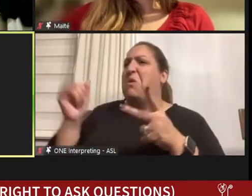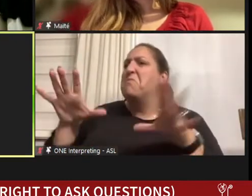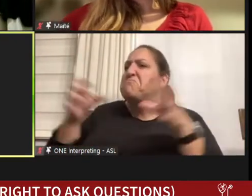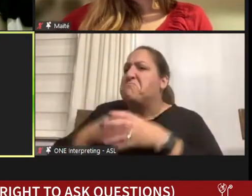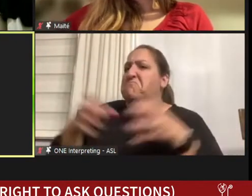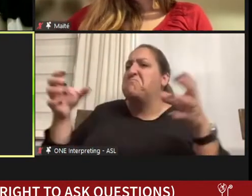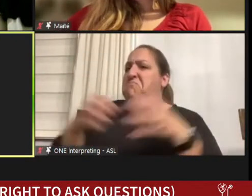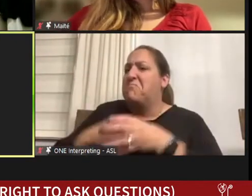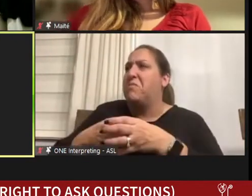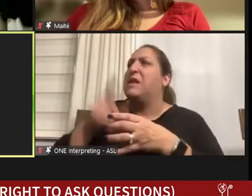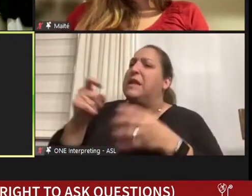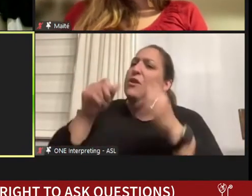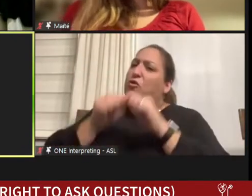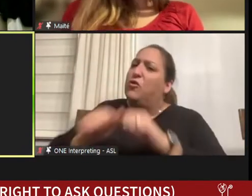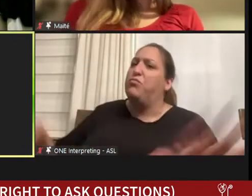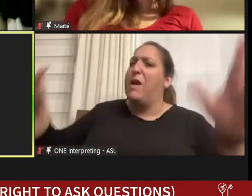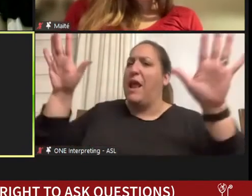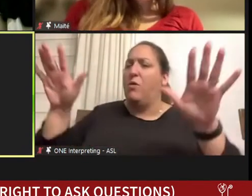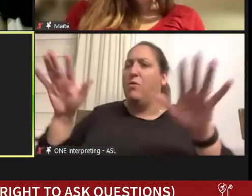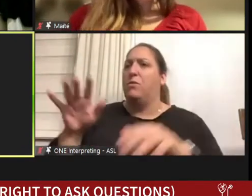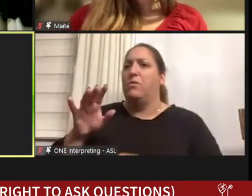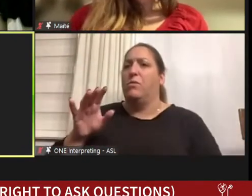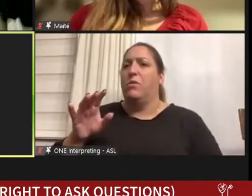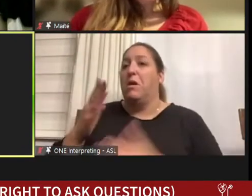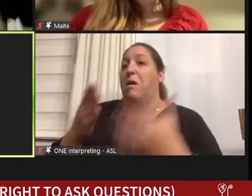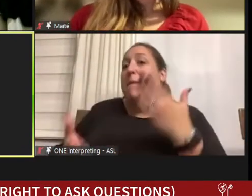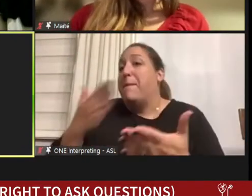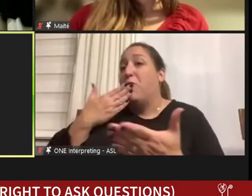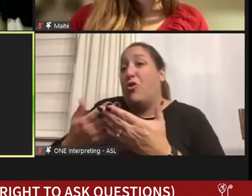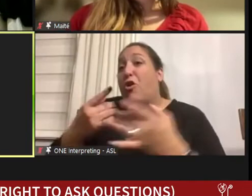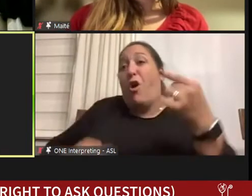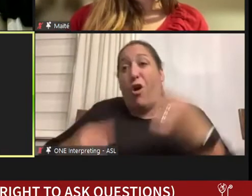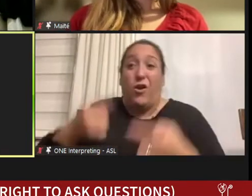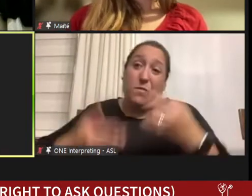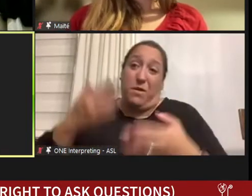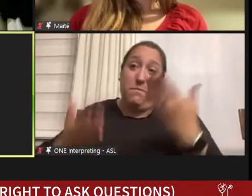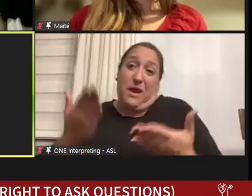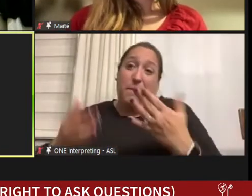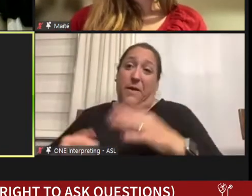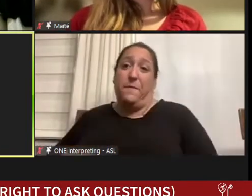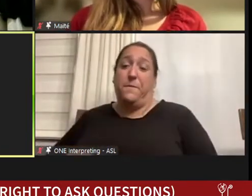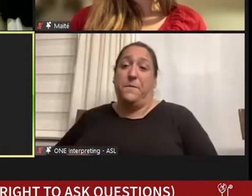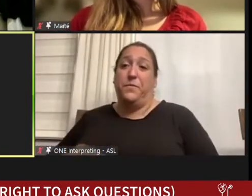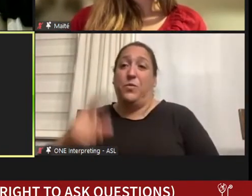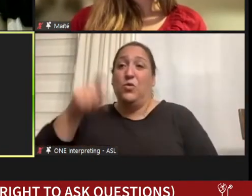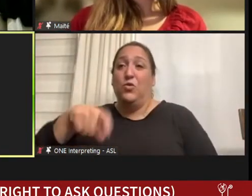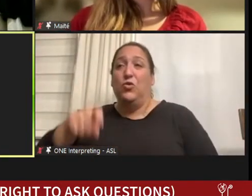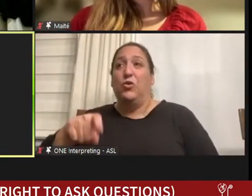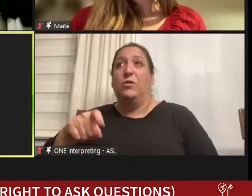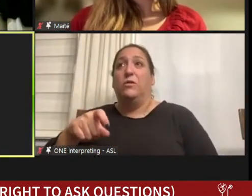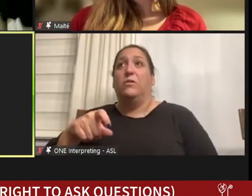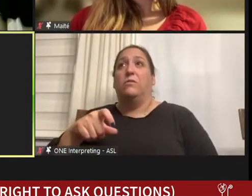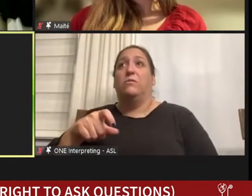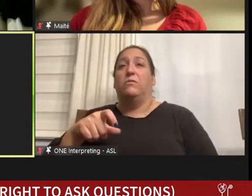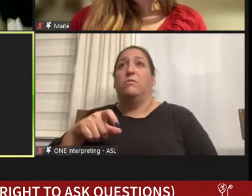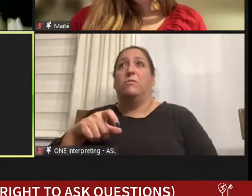out. And that might be a good argument that you should get someplace, and then help people see